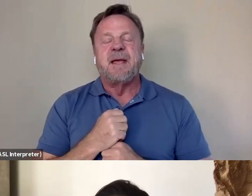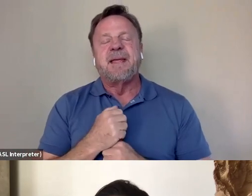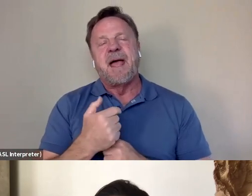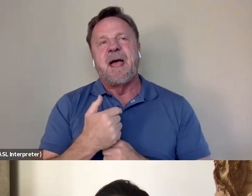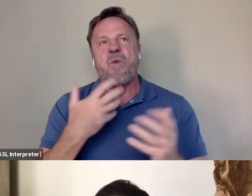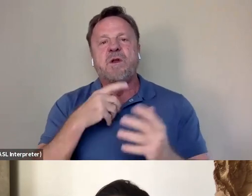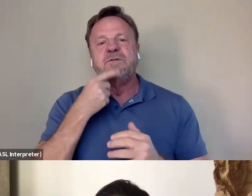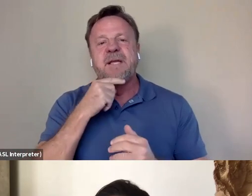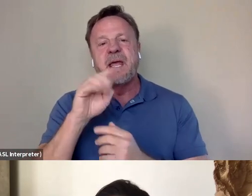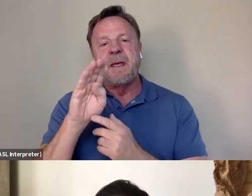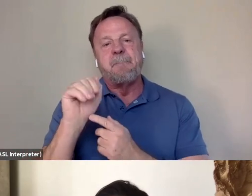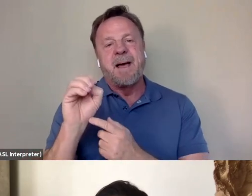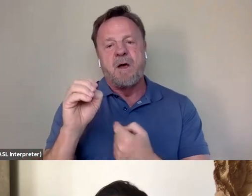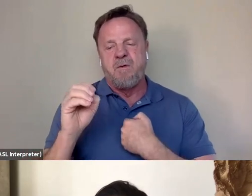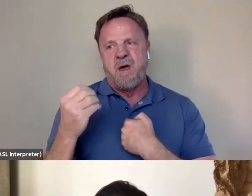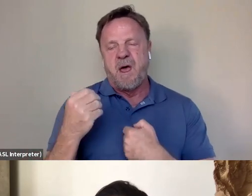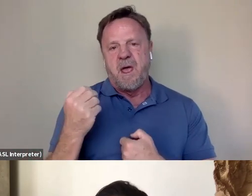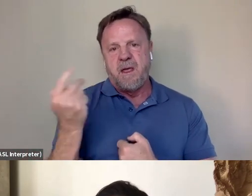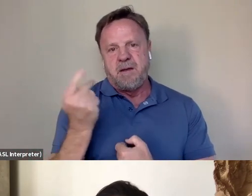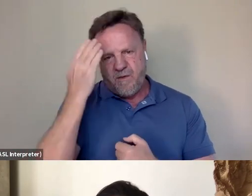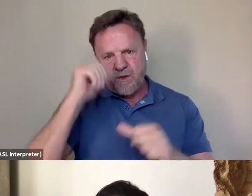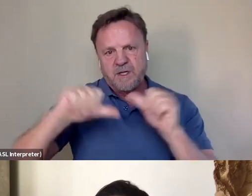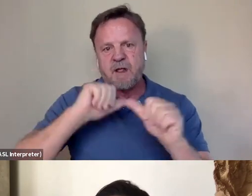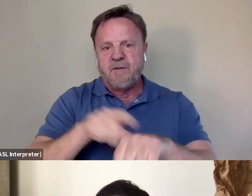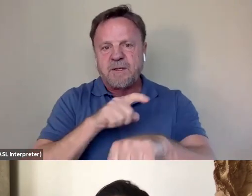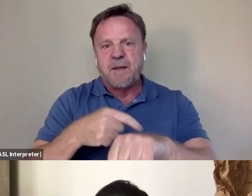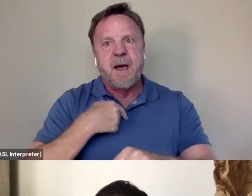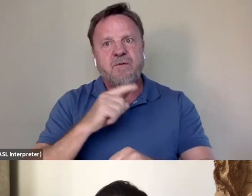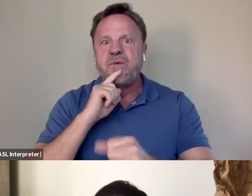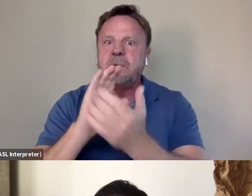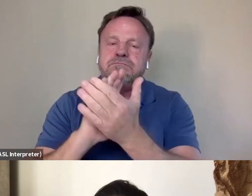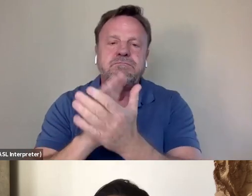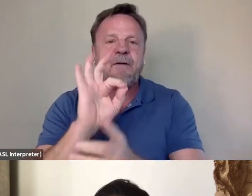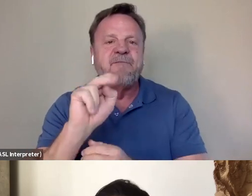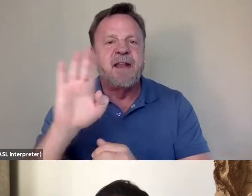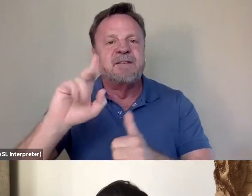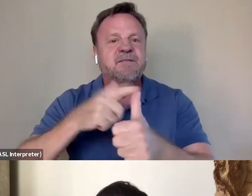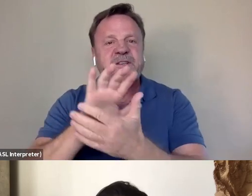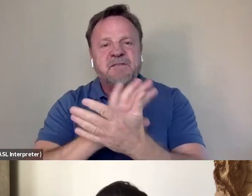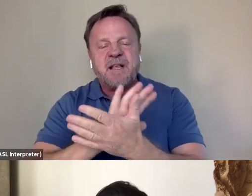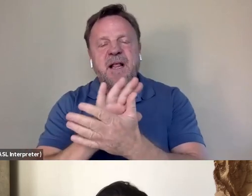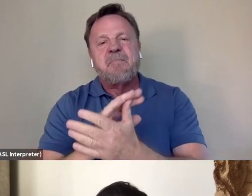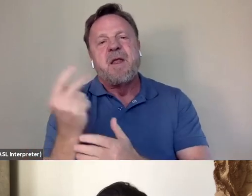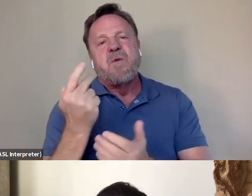Bao and I had known each other for quite some time. I was a fan of his first film and we had been talking about Bruce Lee